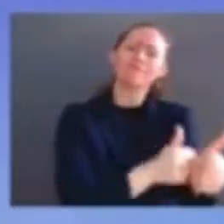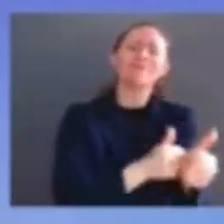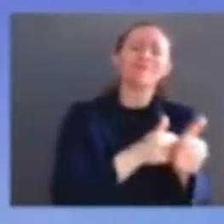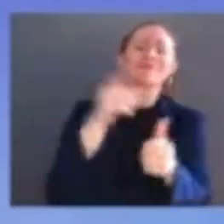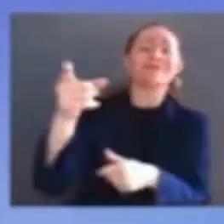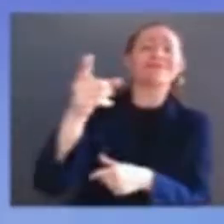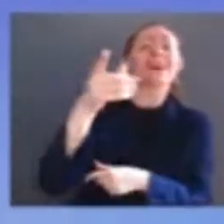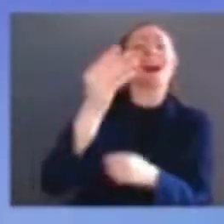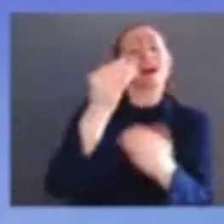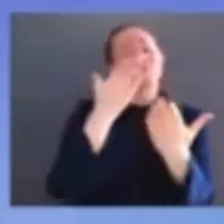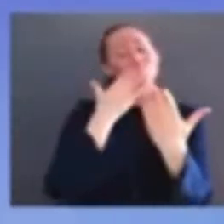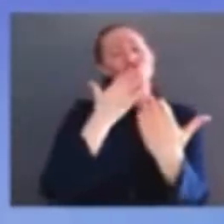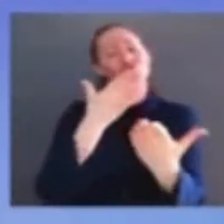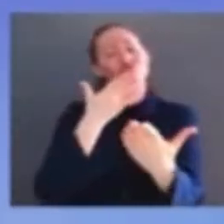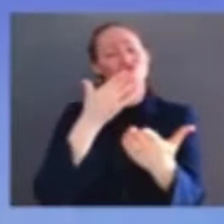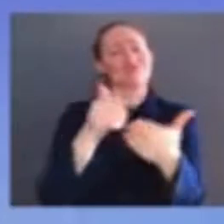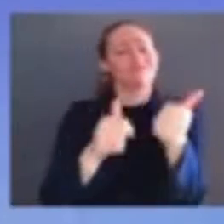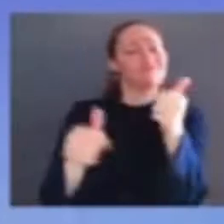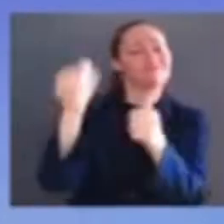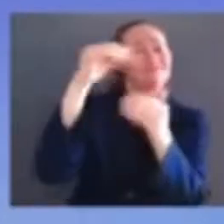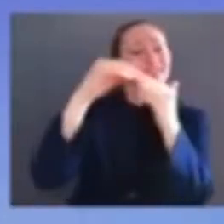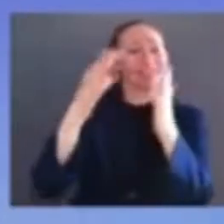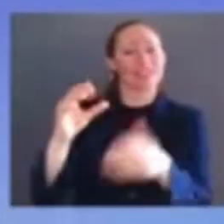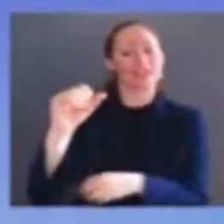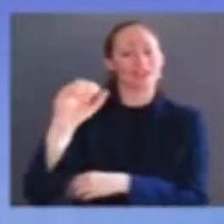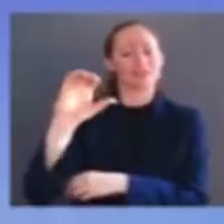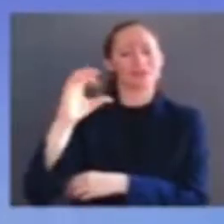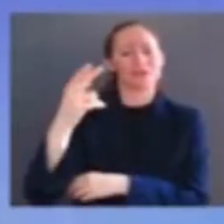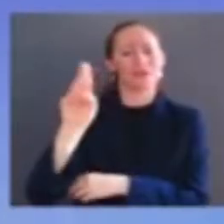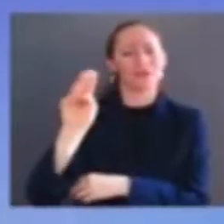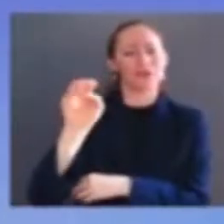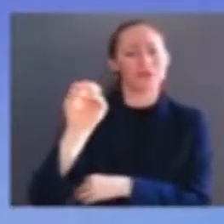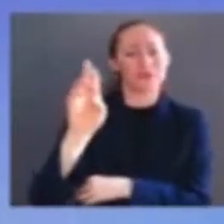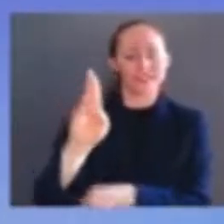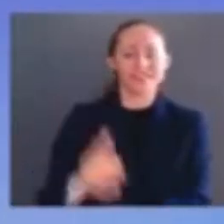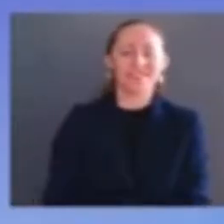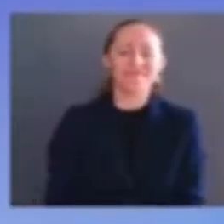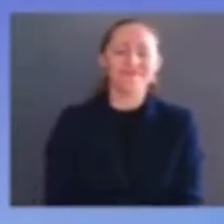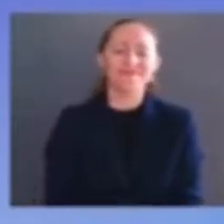members of the senate judiciary committee under chairman durbin's skillful leadership